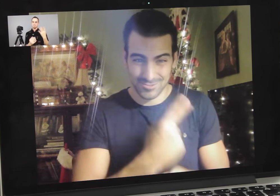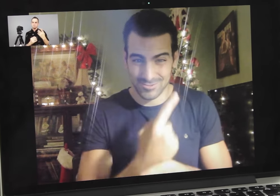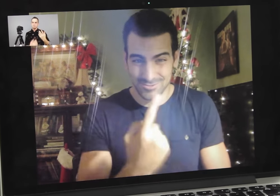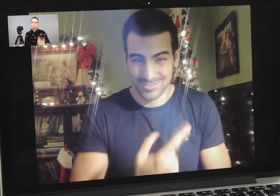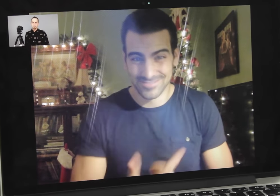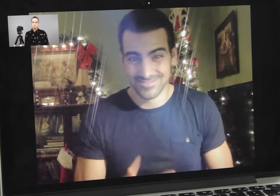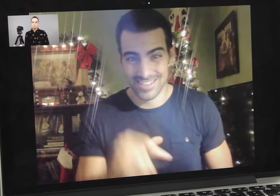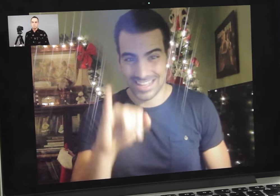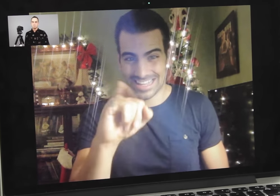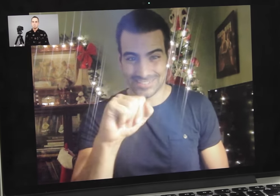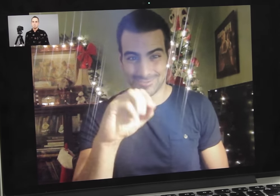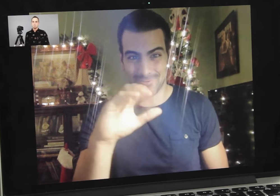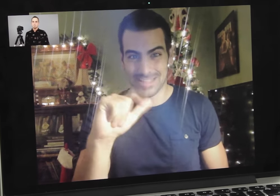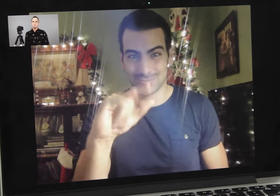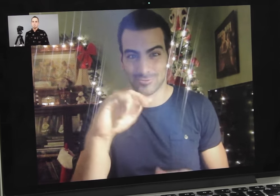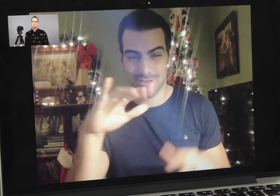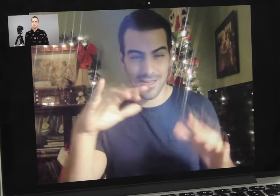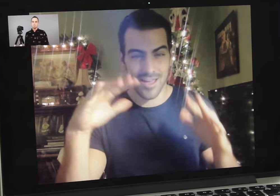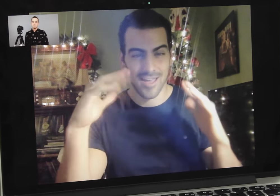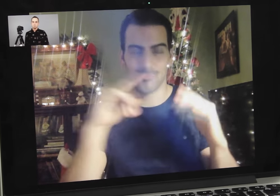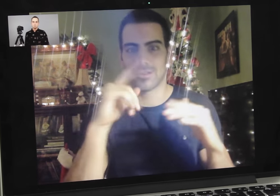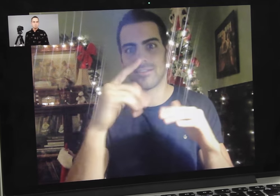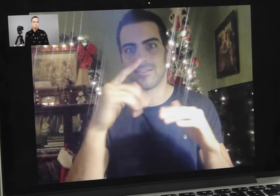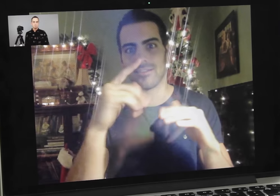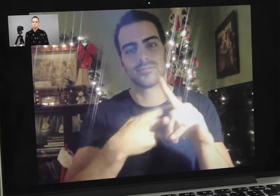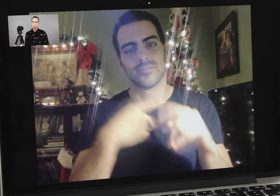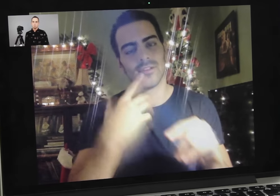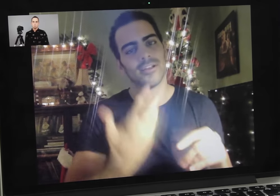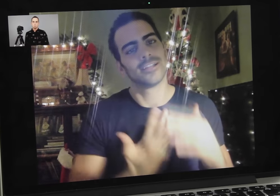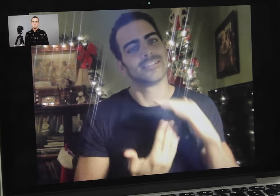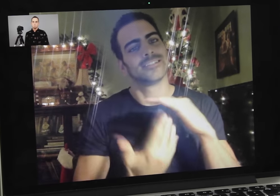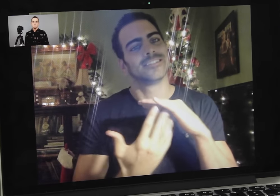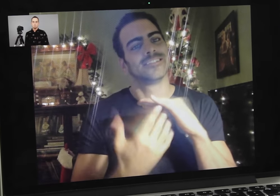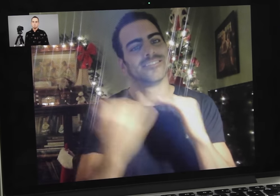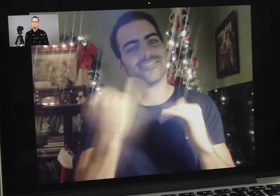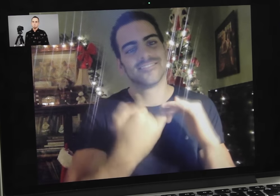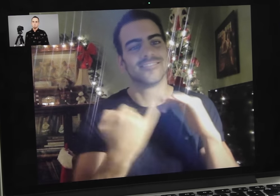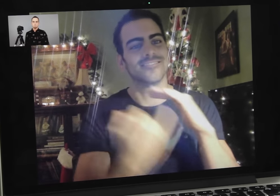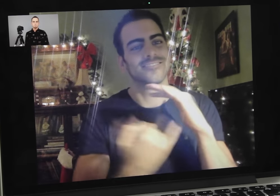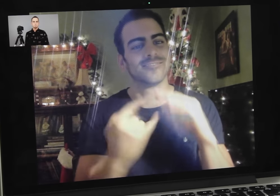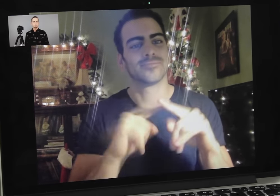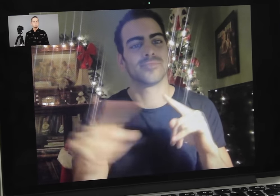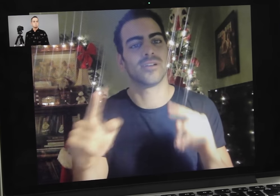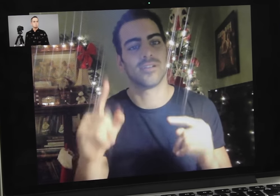Nyle: Right. And the isolation, too. For the last month, the isolation really got to me.